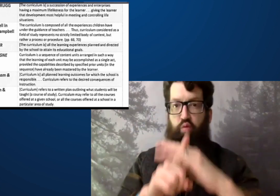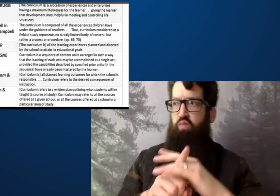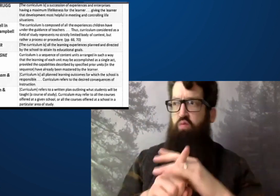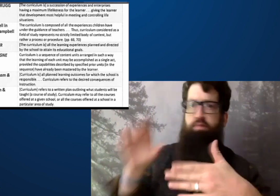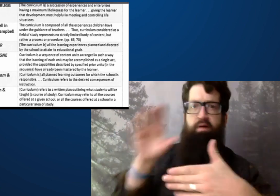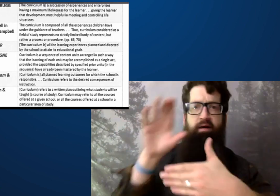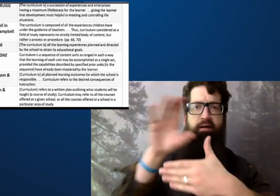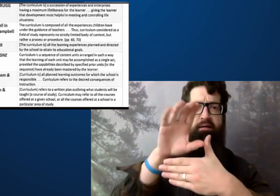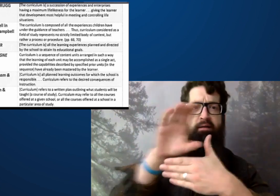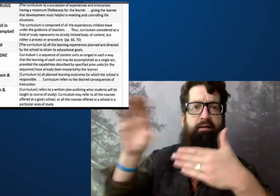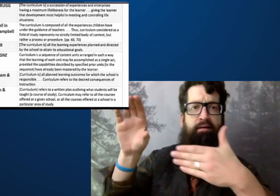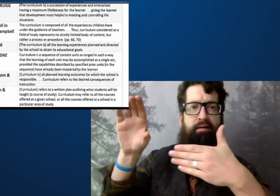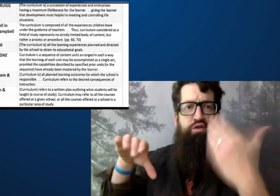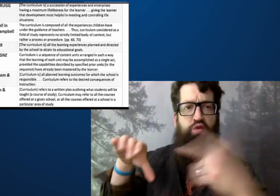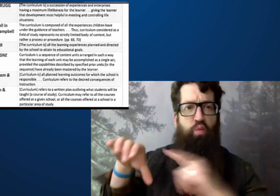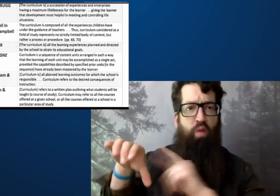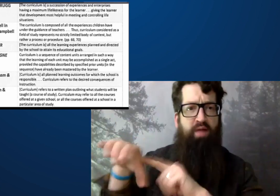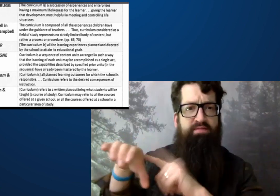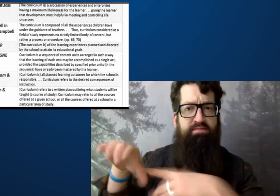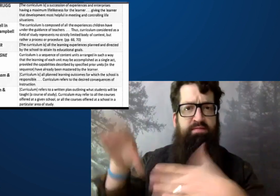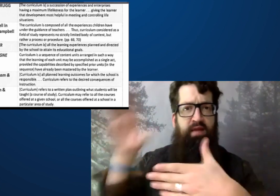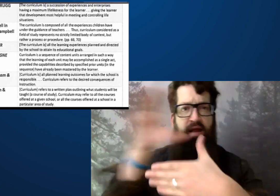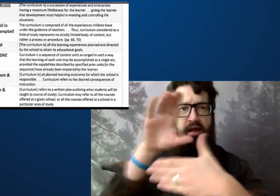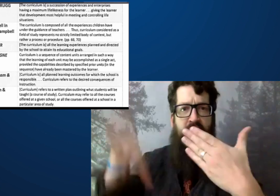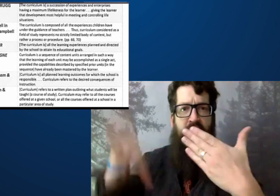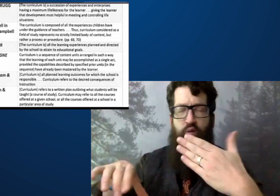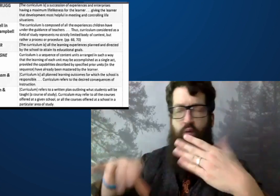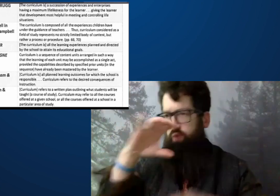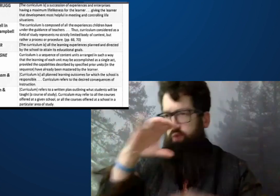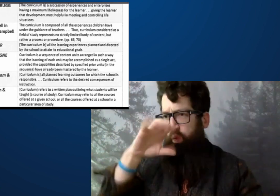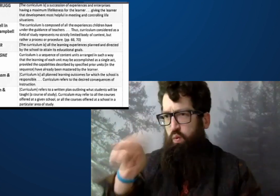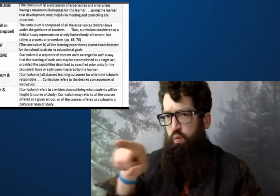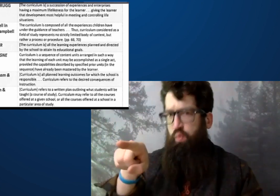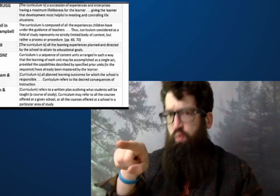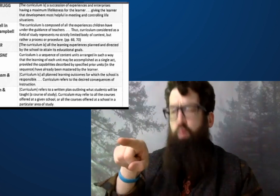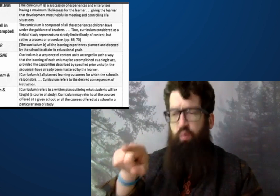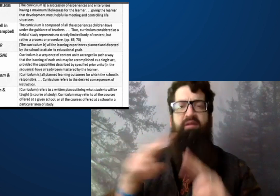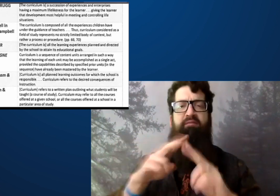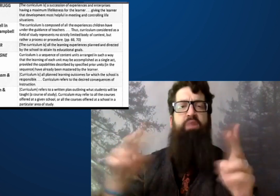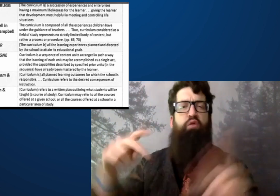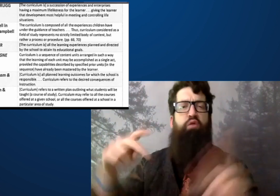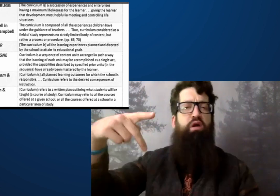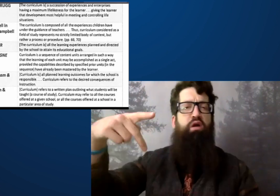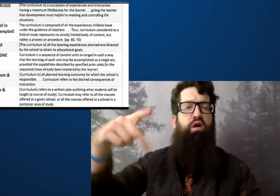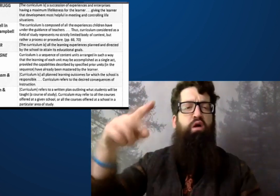Again, the word that stands out for me here is consequences.